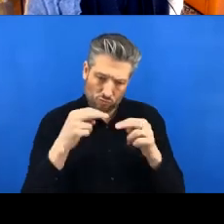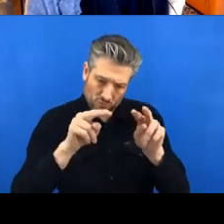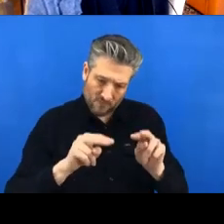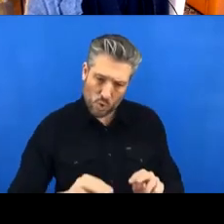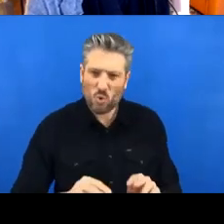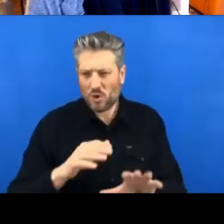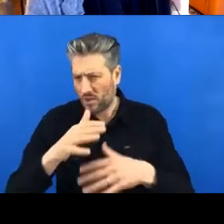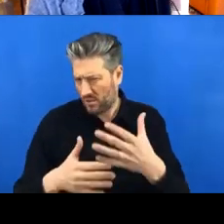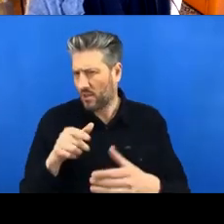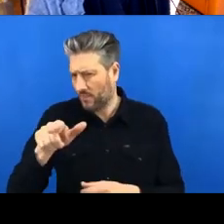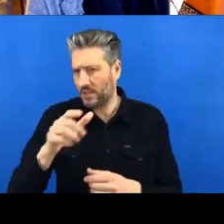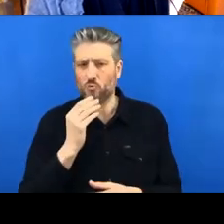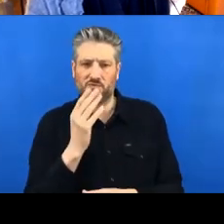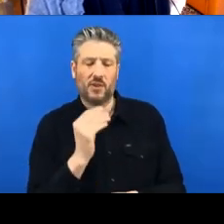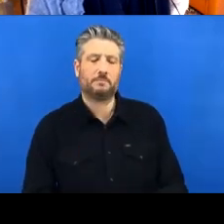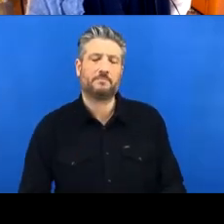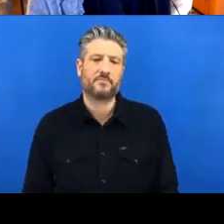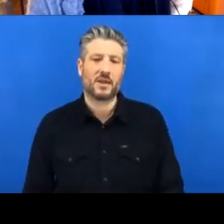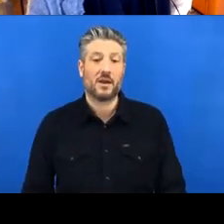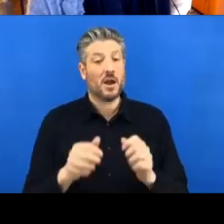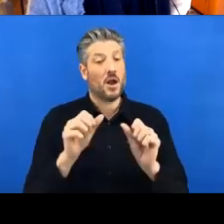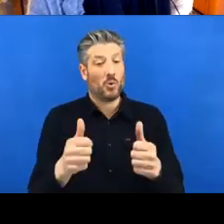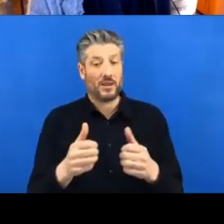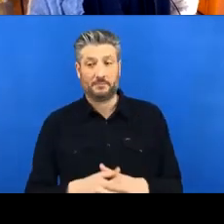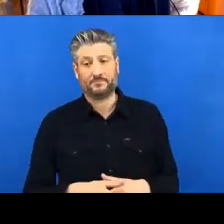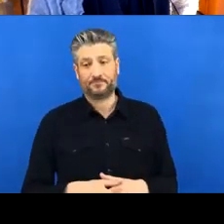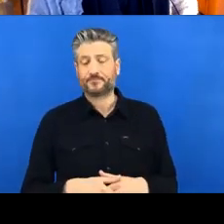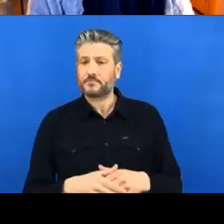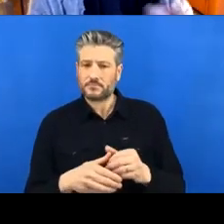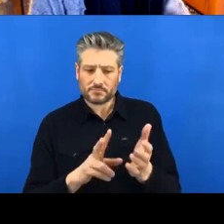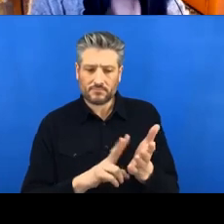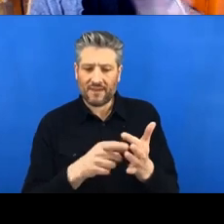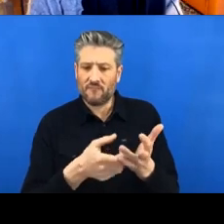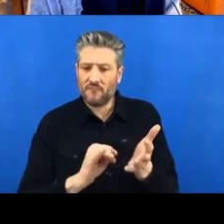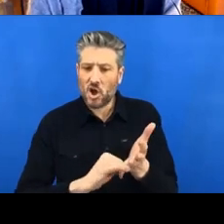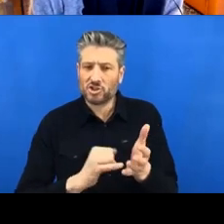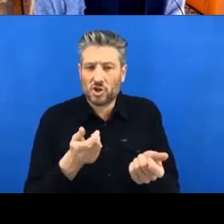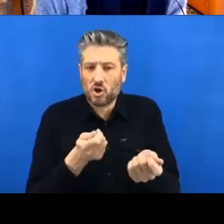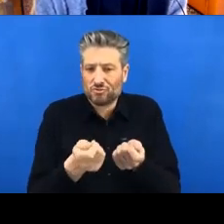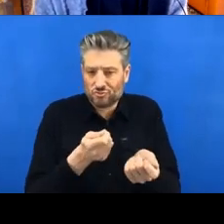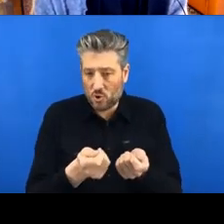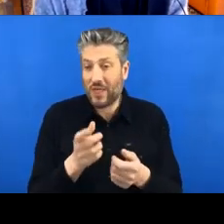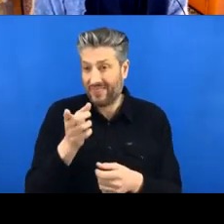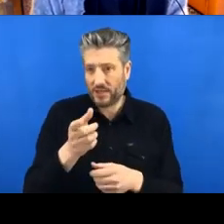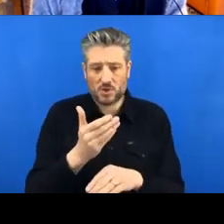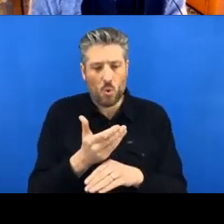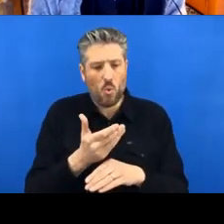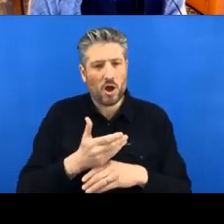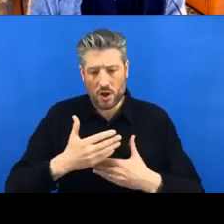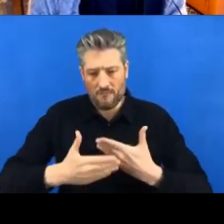So to do this kind of version control- to do this kind of workflow process that's now highlighted in blue in the bottom-left,